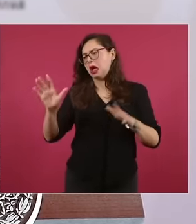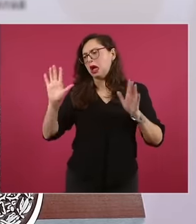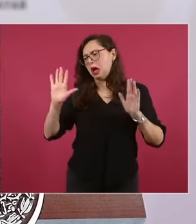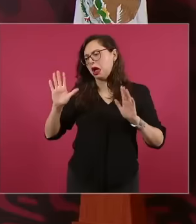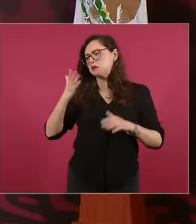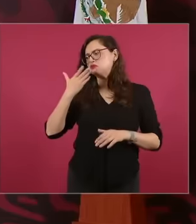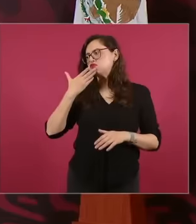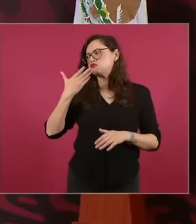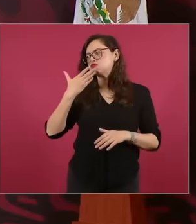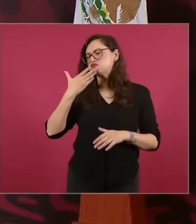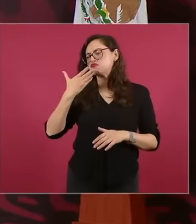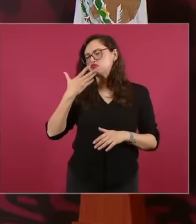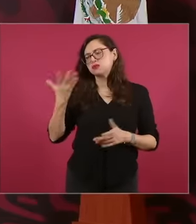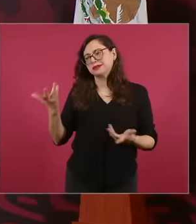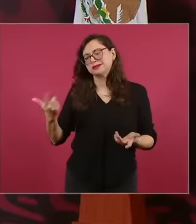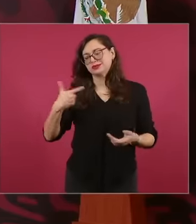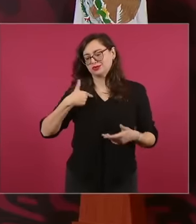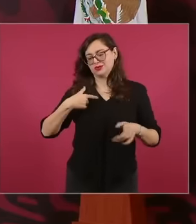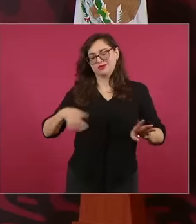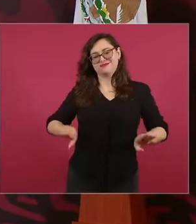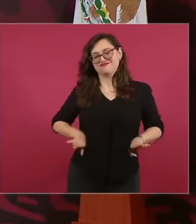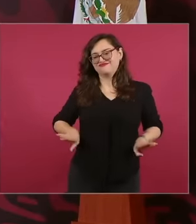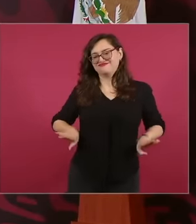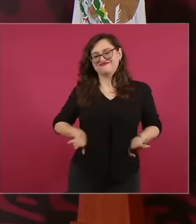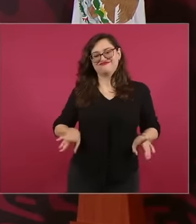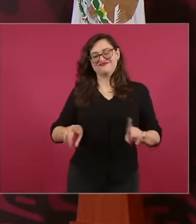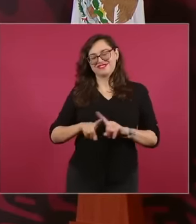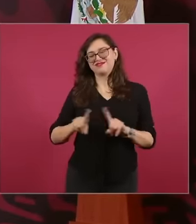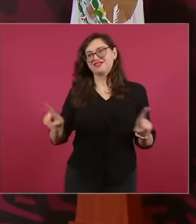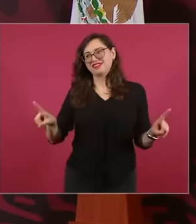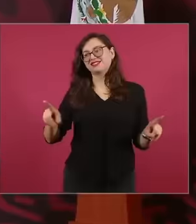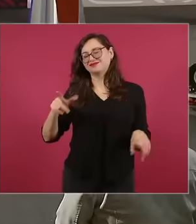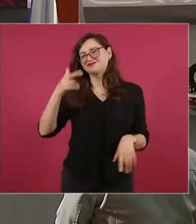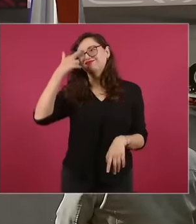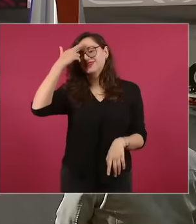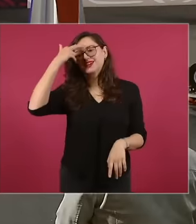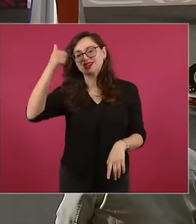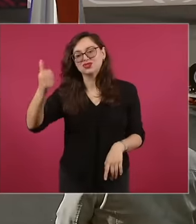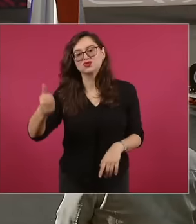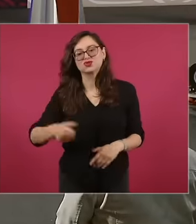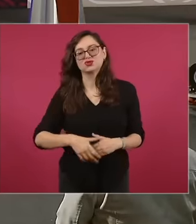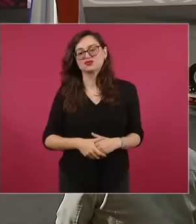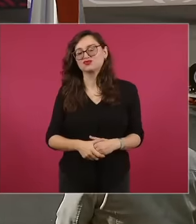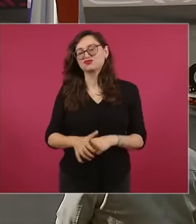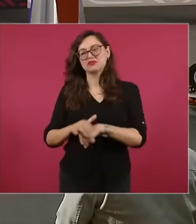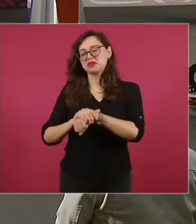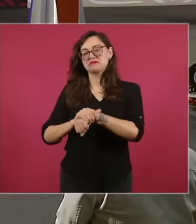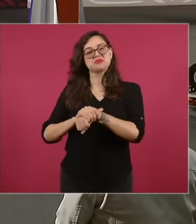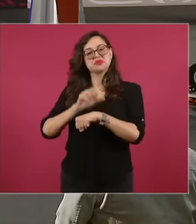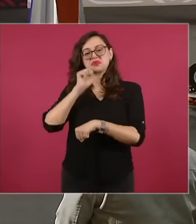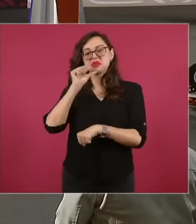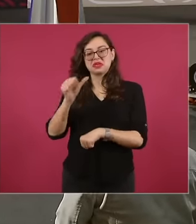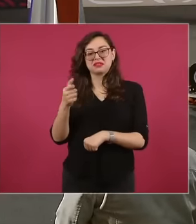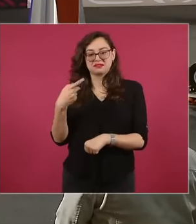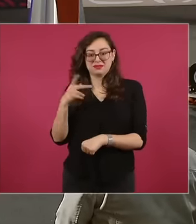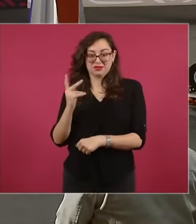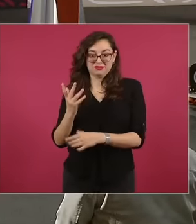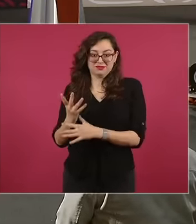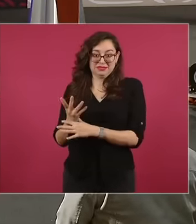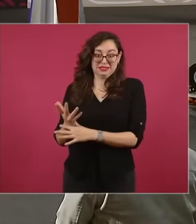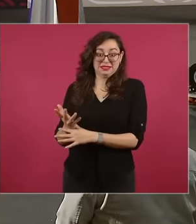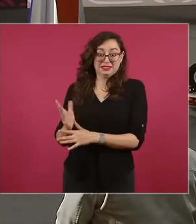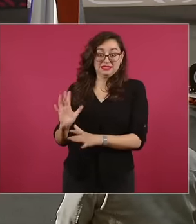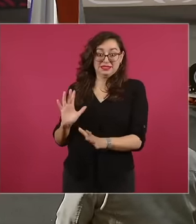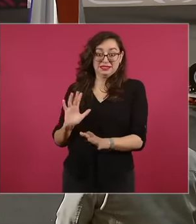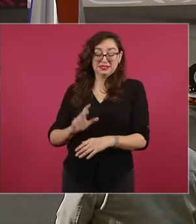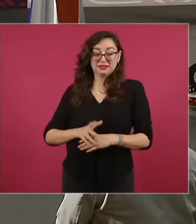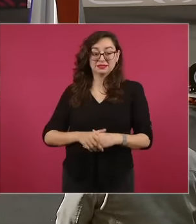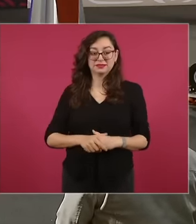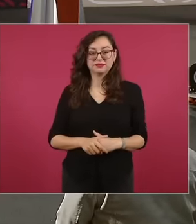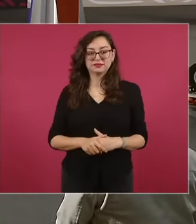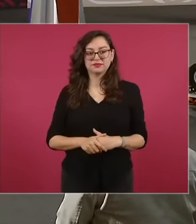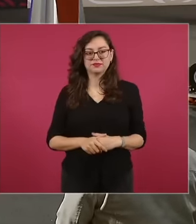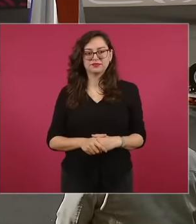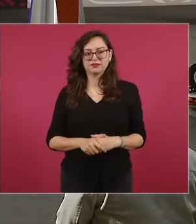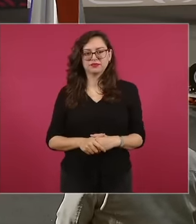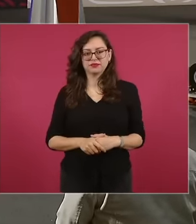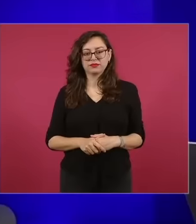we are not alike we are different but look what he dares to say I suppose he said that with irony